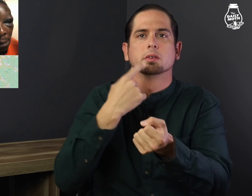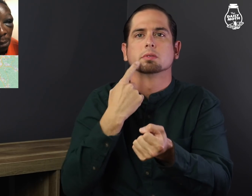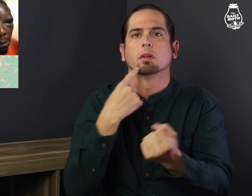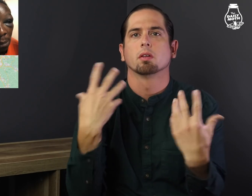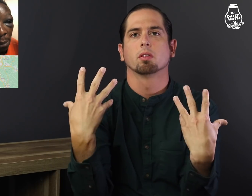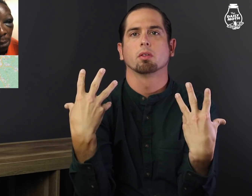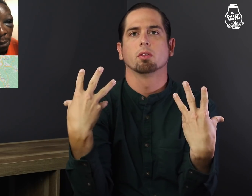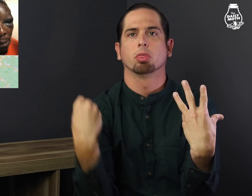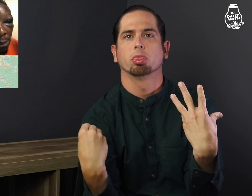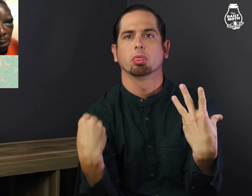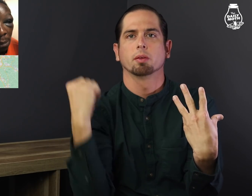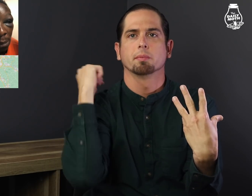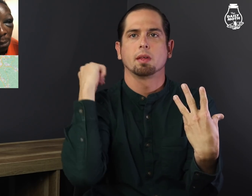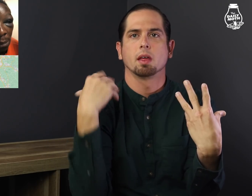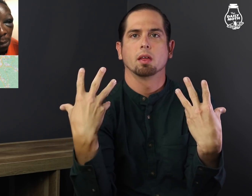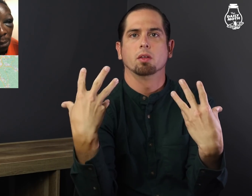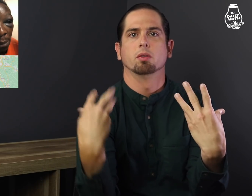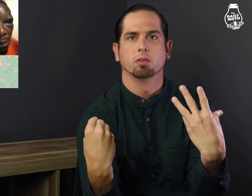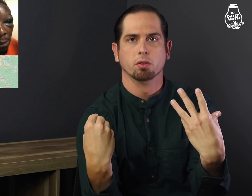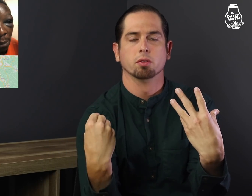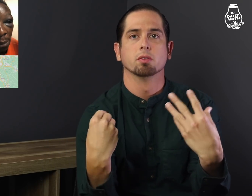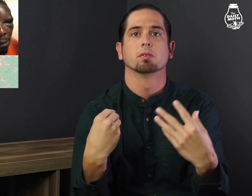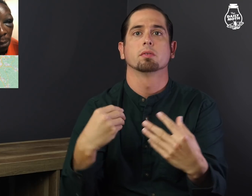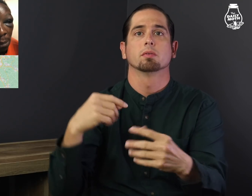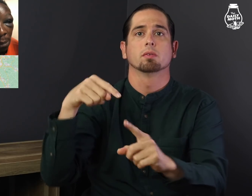having a broken taillight.